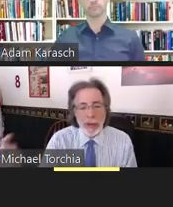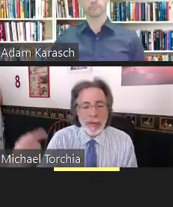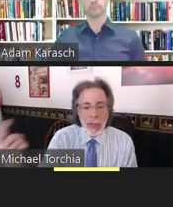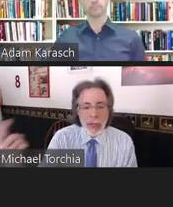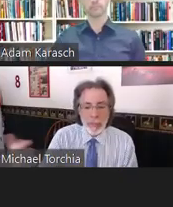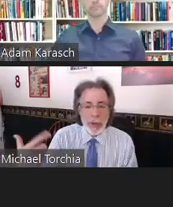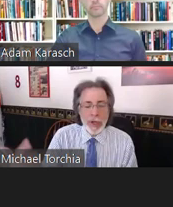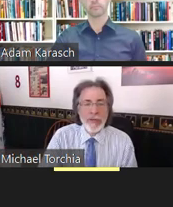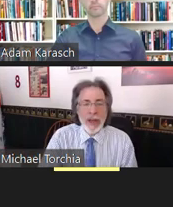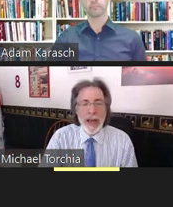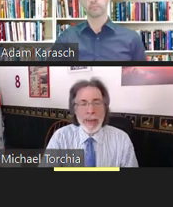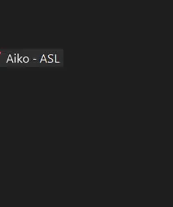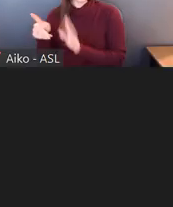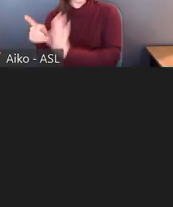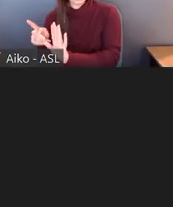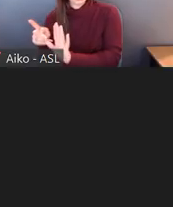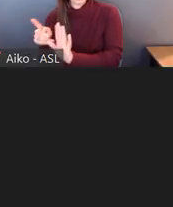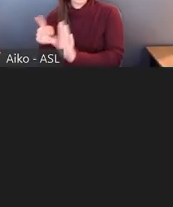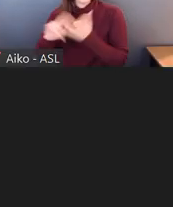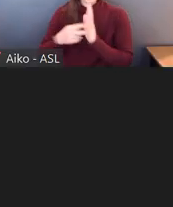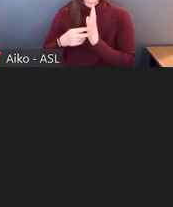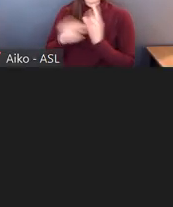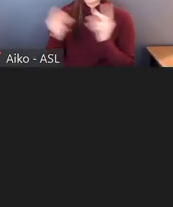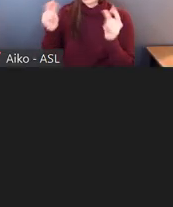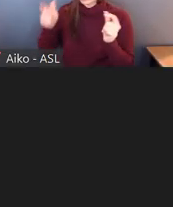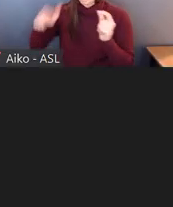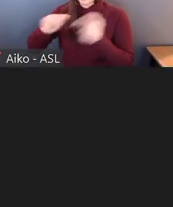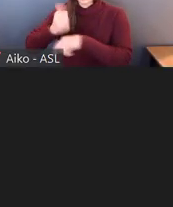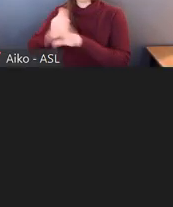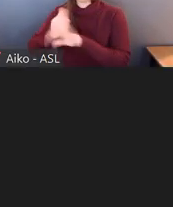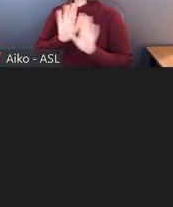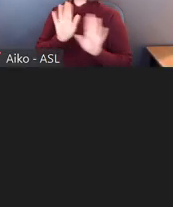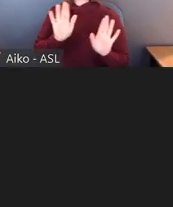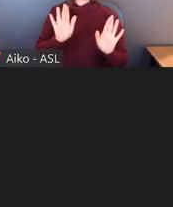A period of time has to go by, usually 20 weeks.